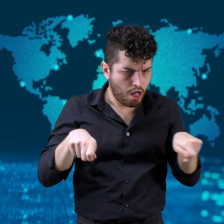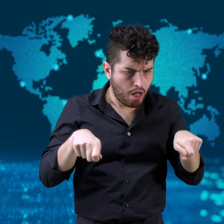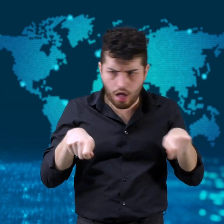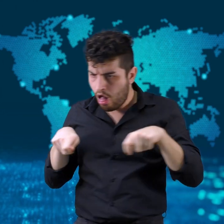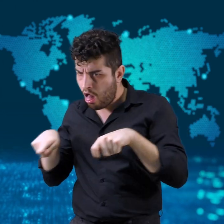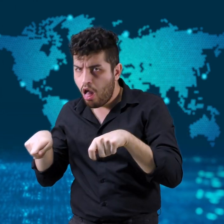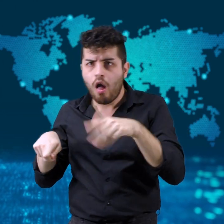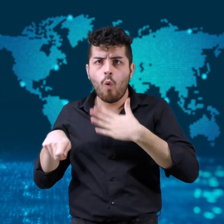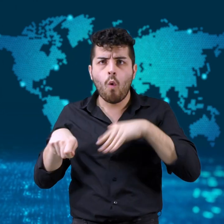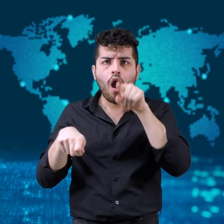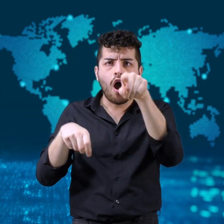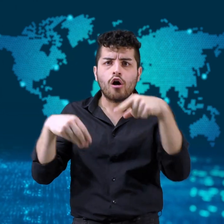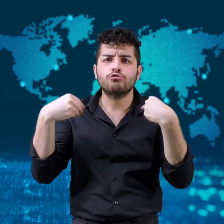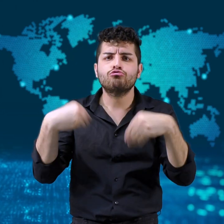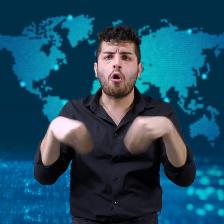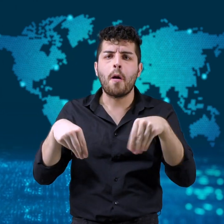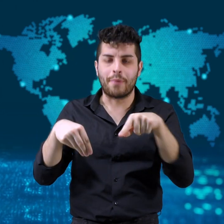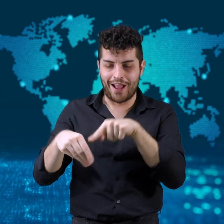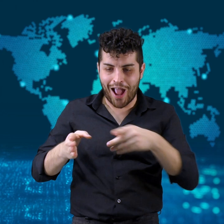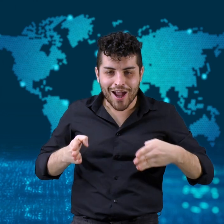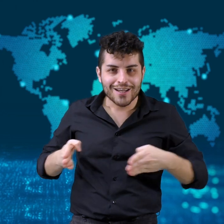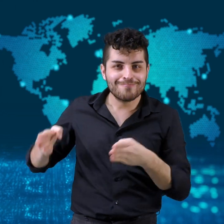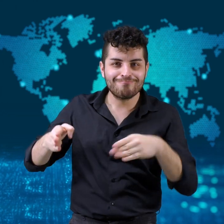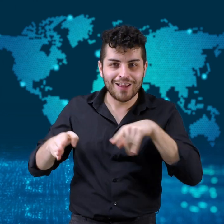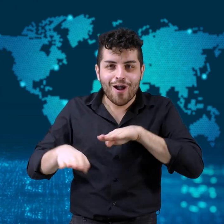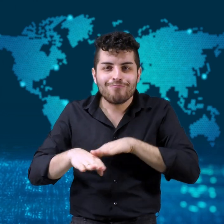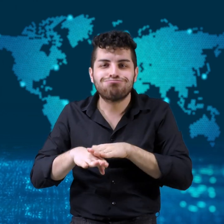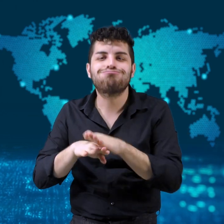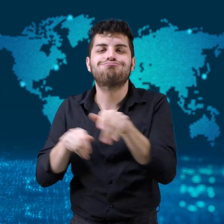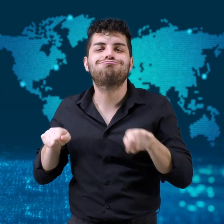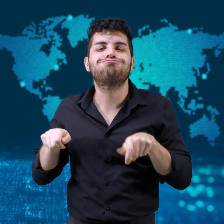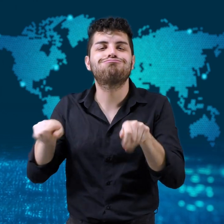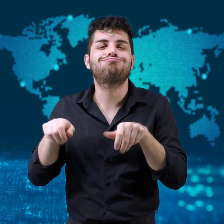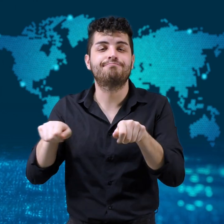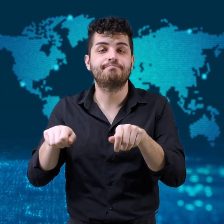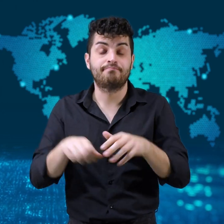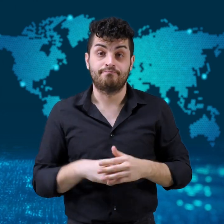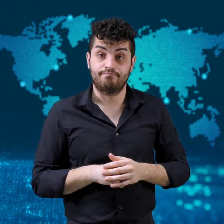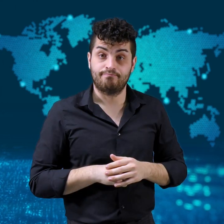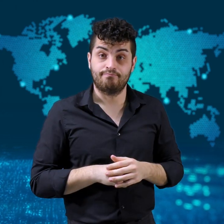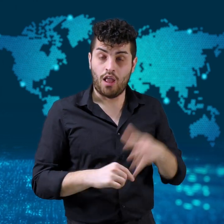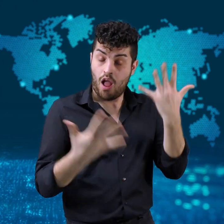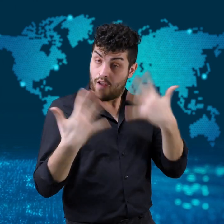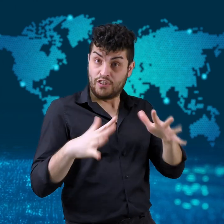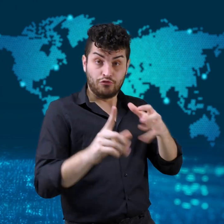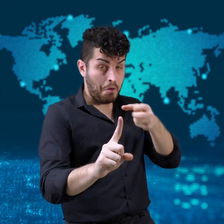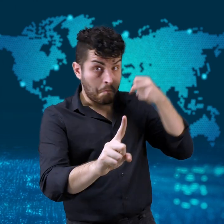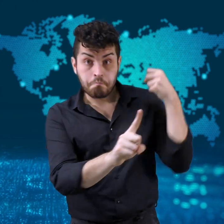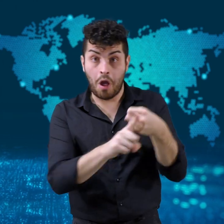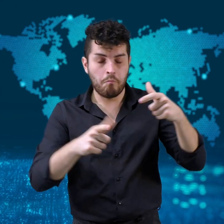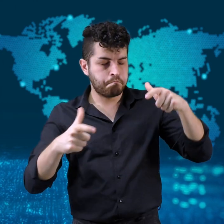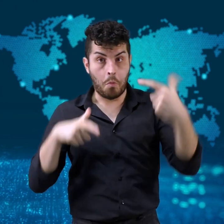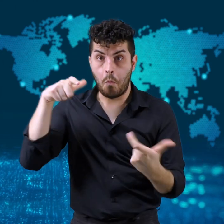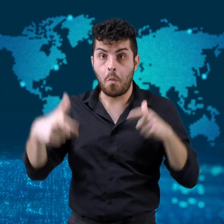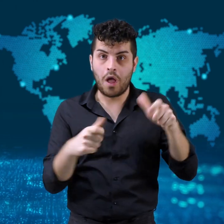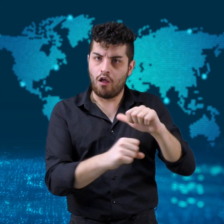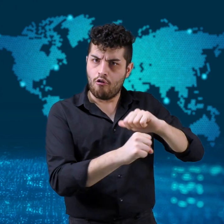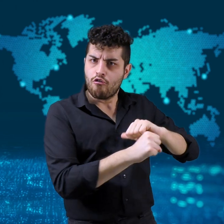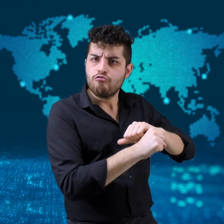awareness about the barriers wheelchair users face.